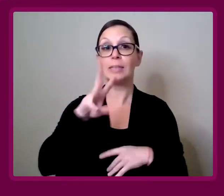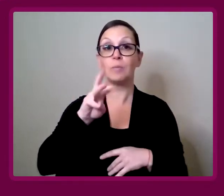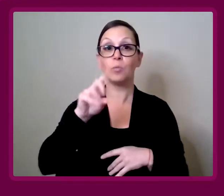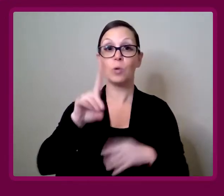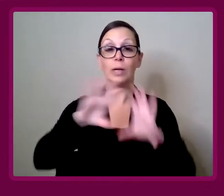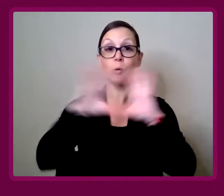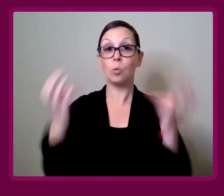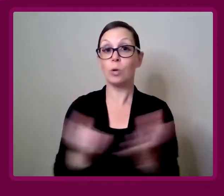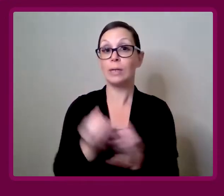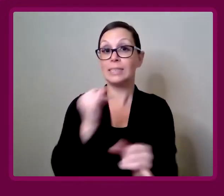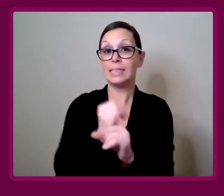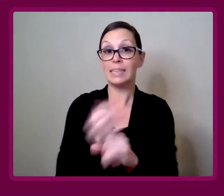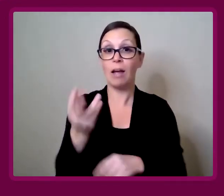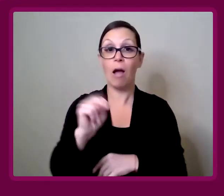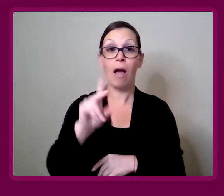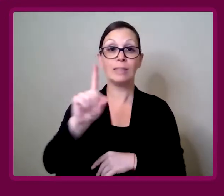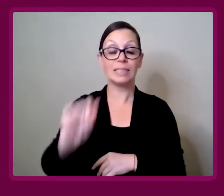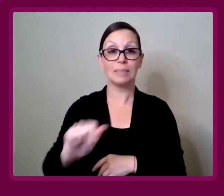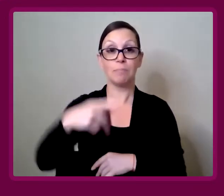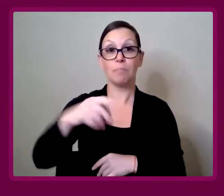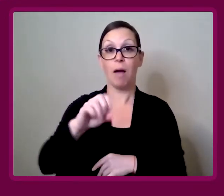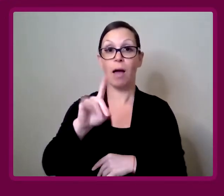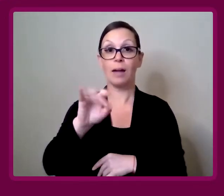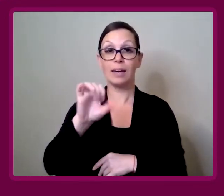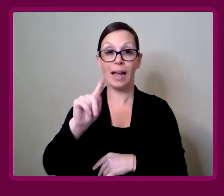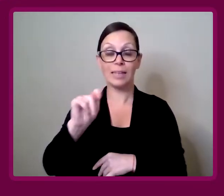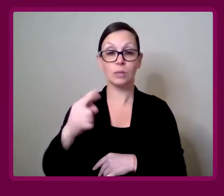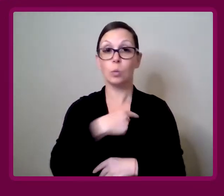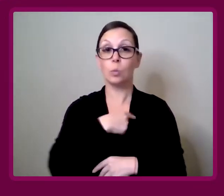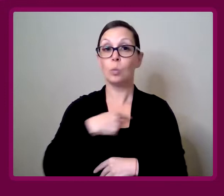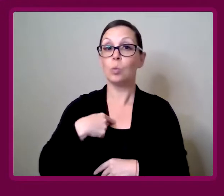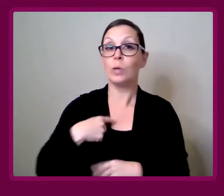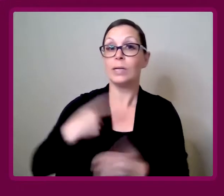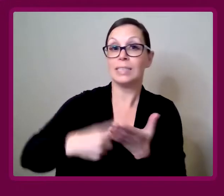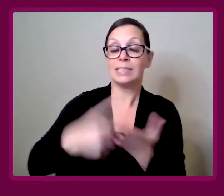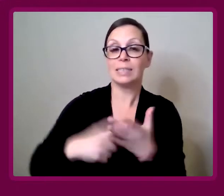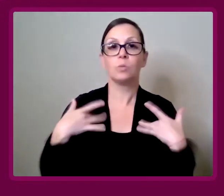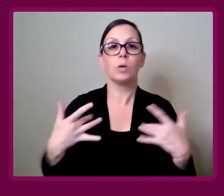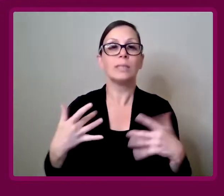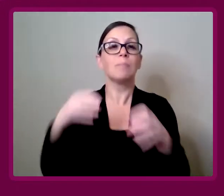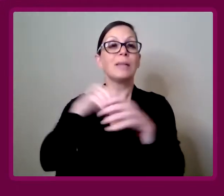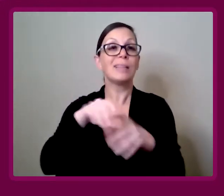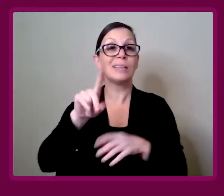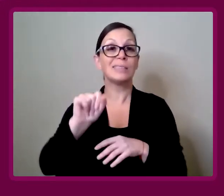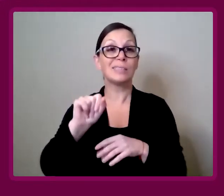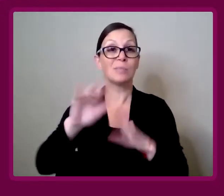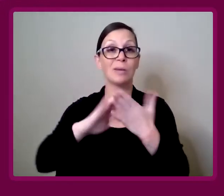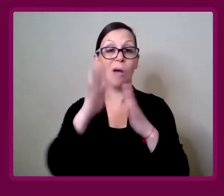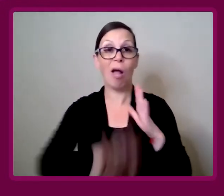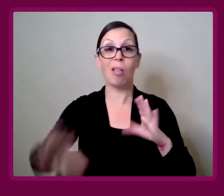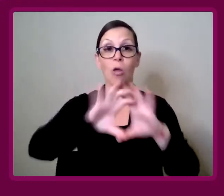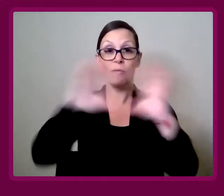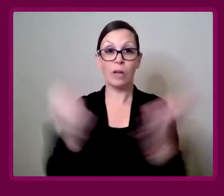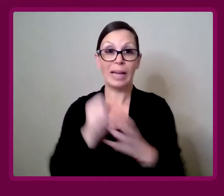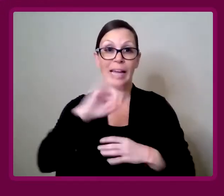Up WID, the World Institute on Disability podcast, where we discuss what's up in the disability community across the globe.